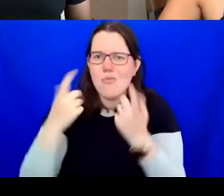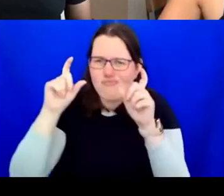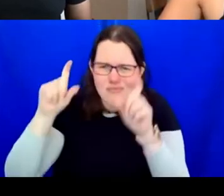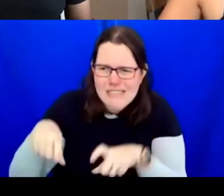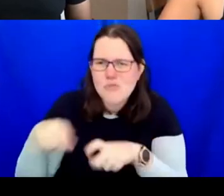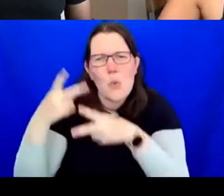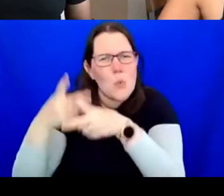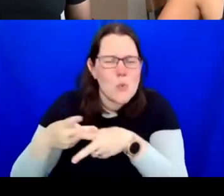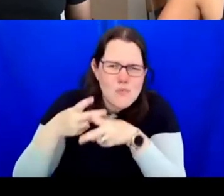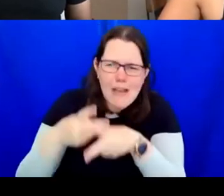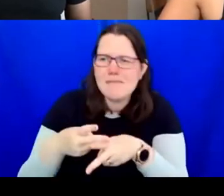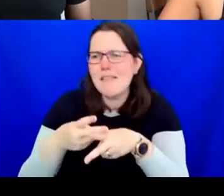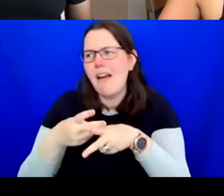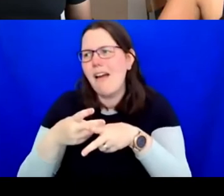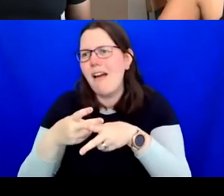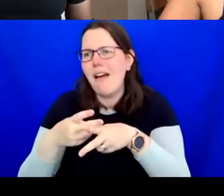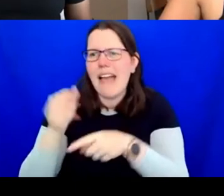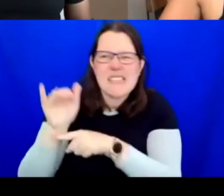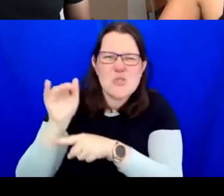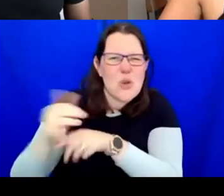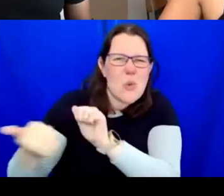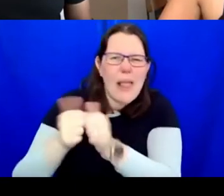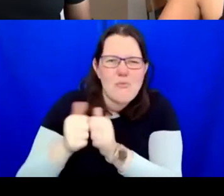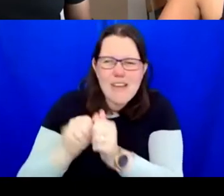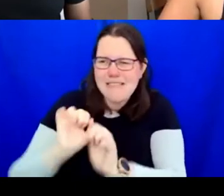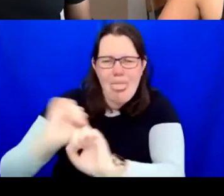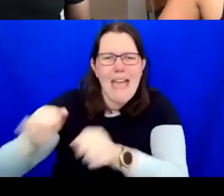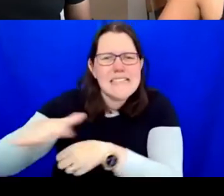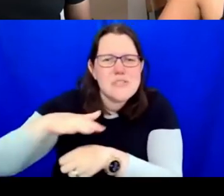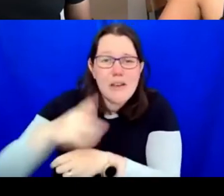There's no assumption that because we say it is going to happen like that,